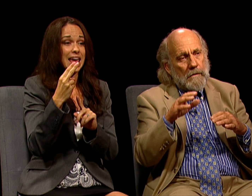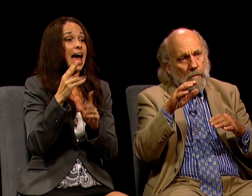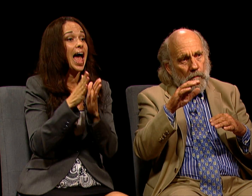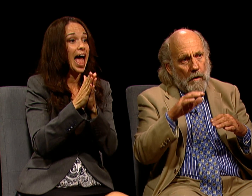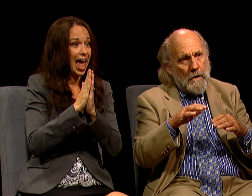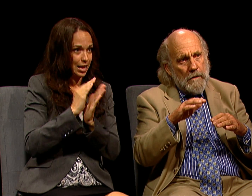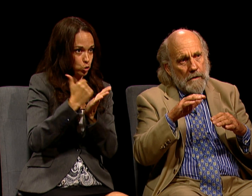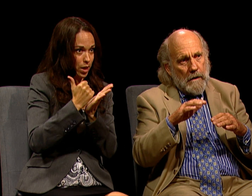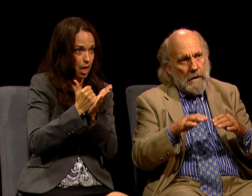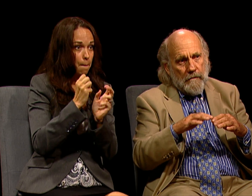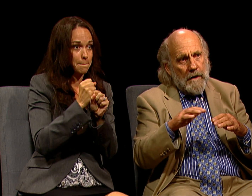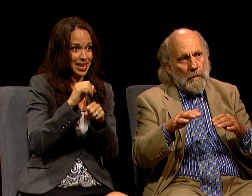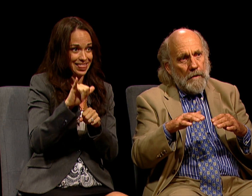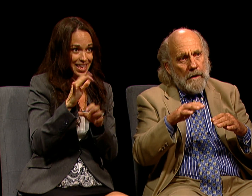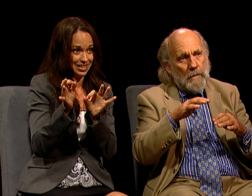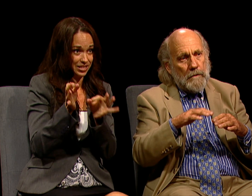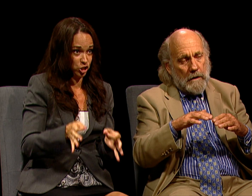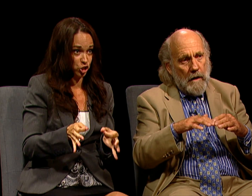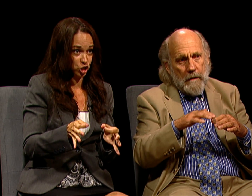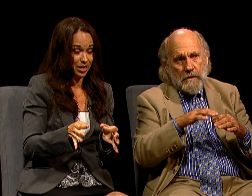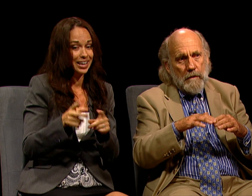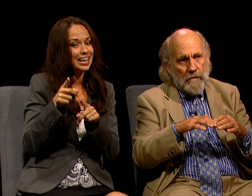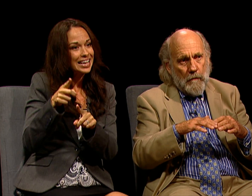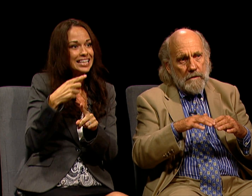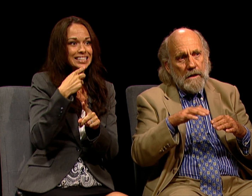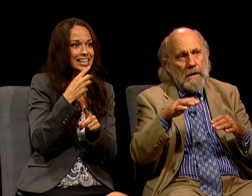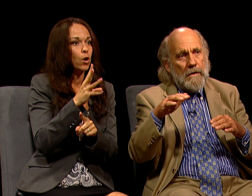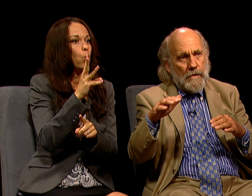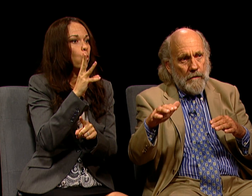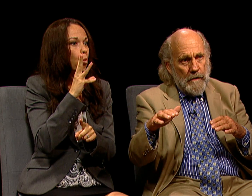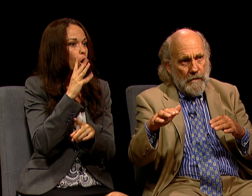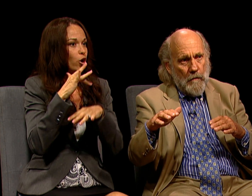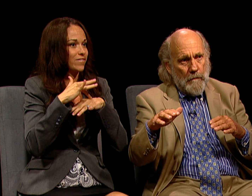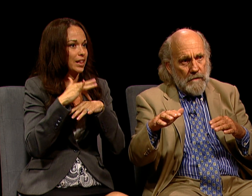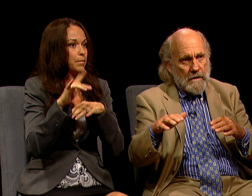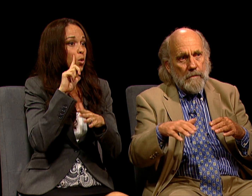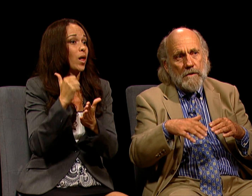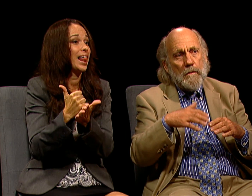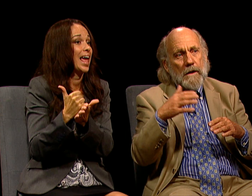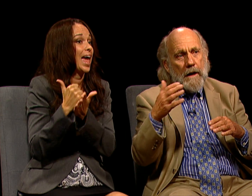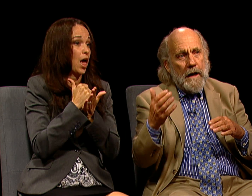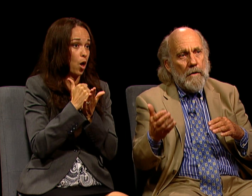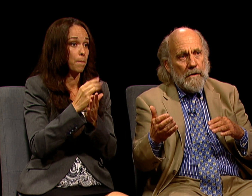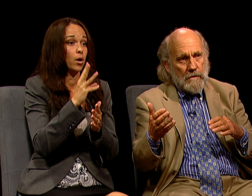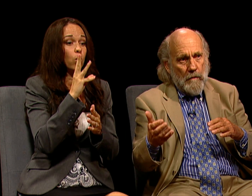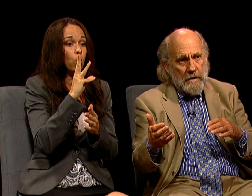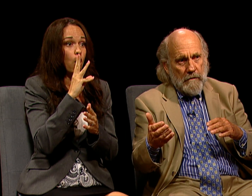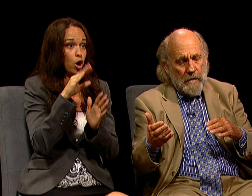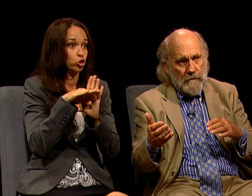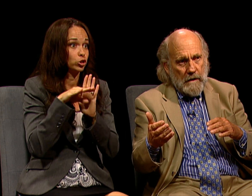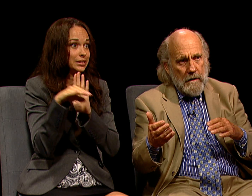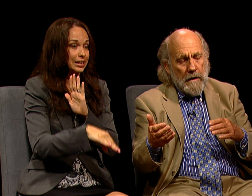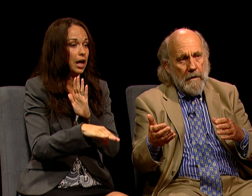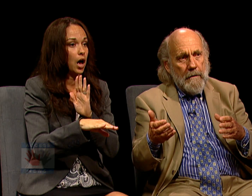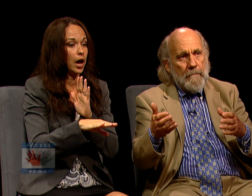WATER AVAILABILITY WILL DECLINE BETWEEN 14 AND 34% BETWEEN NOW AND 2050.